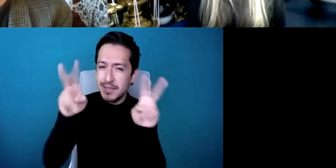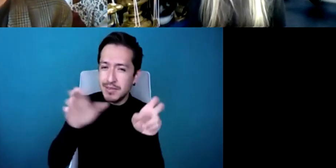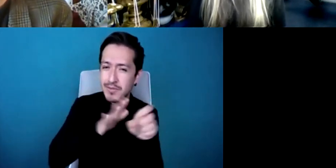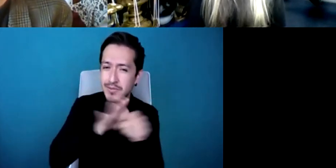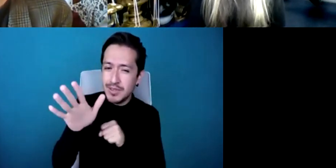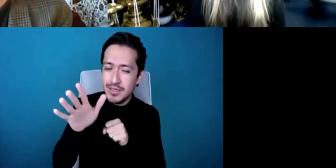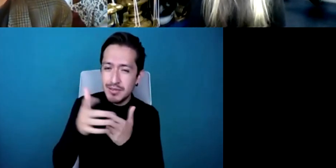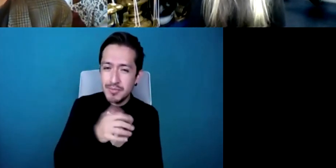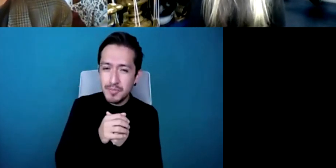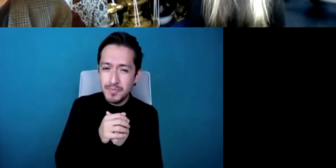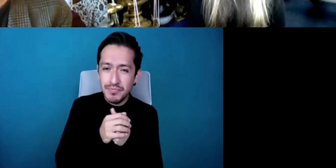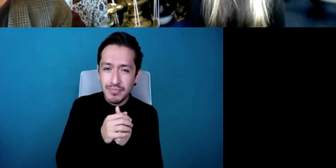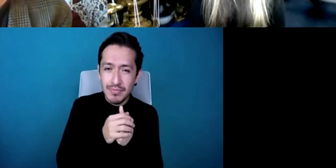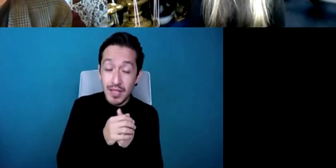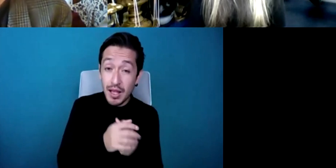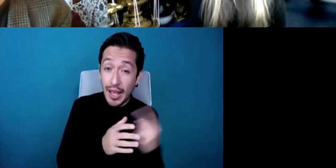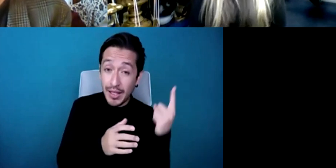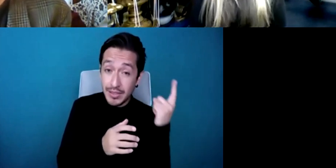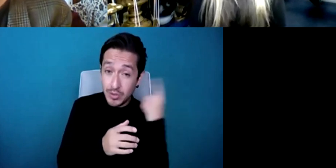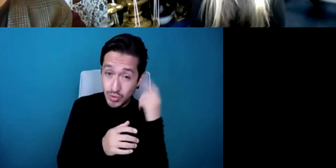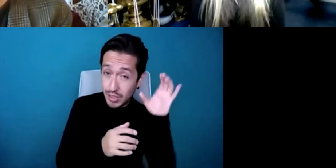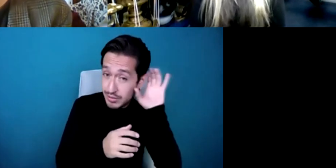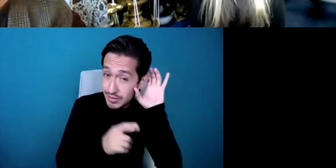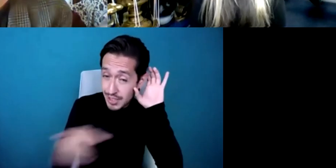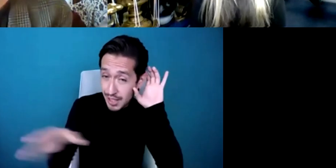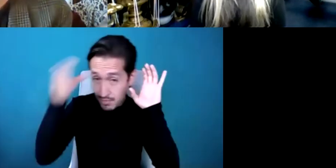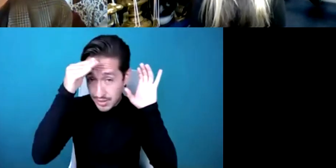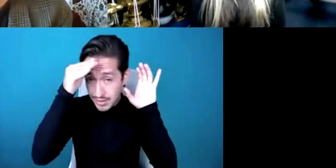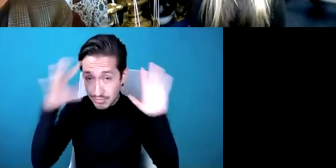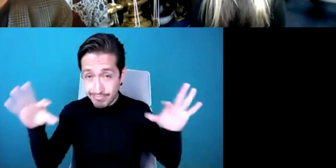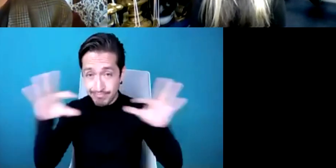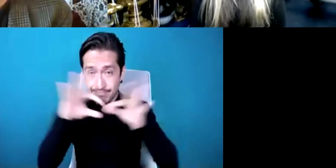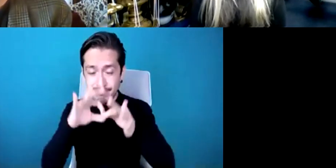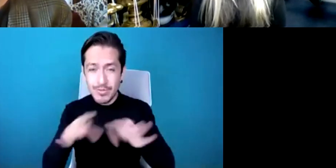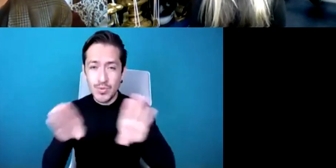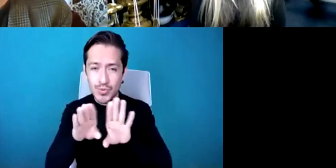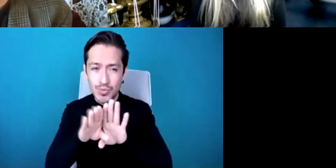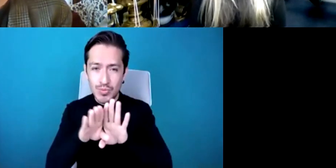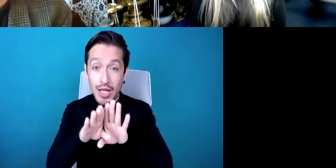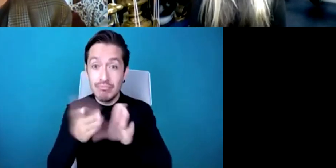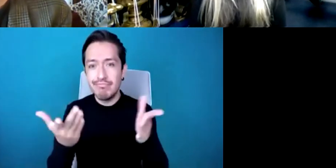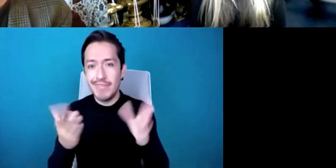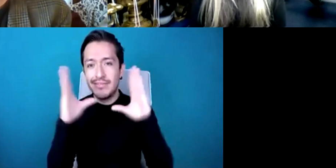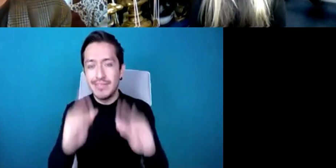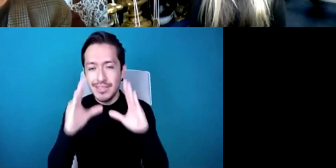listening and learning and teaching what might you comment about the relation between